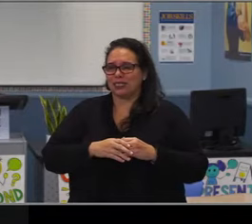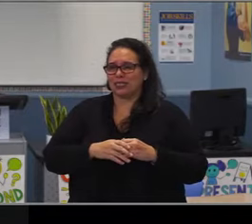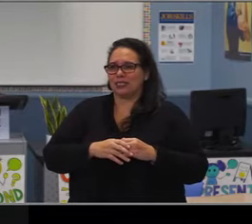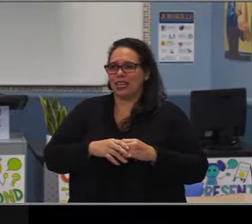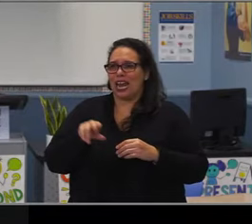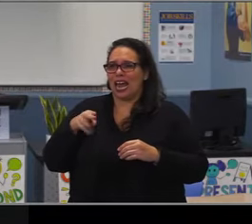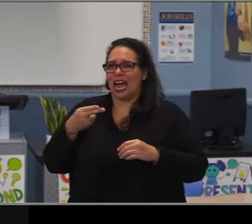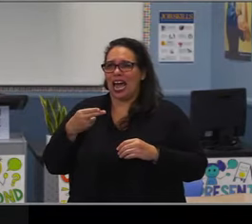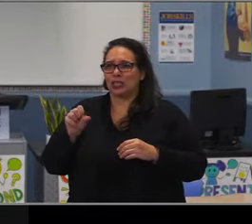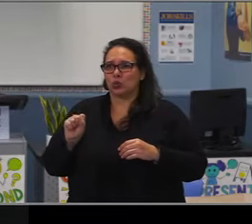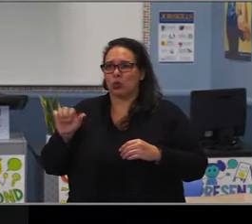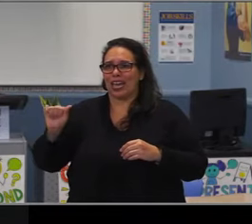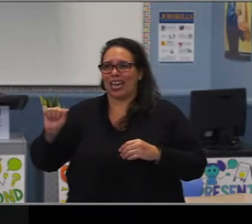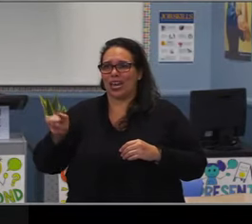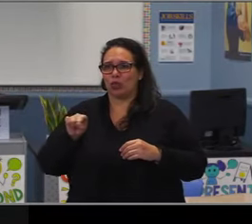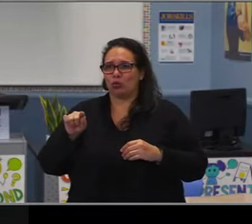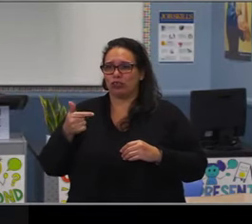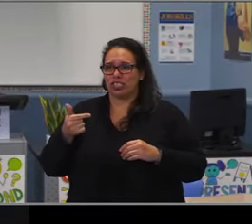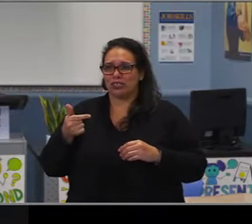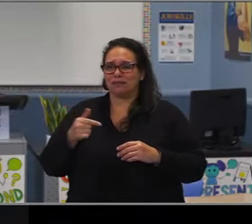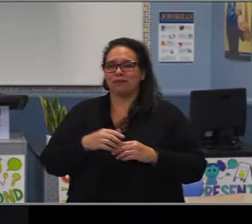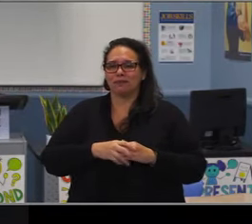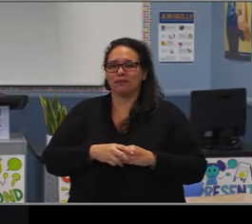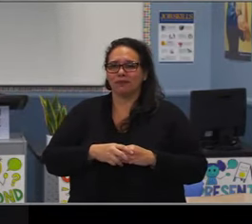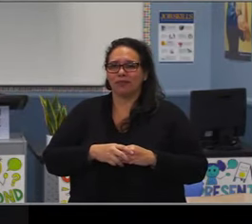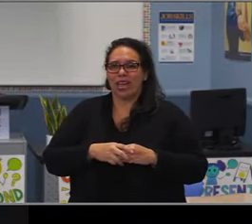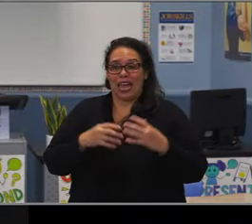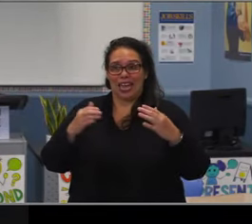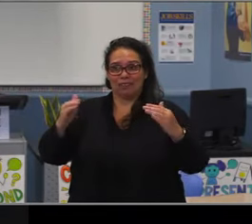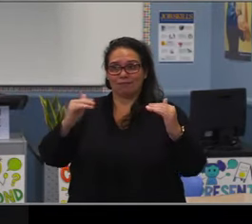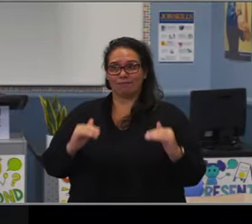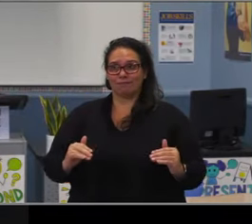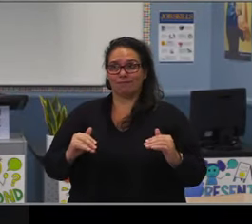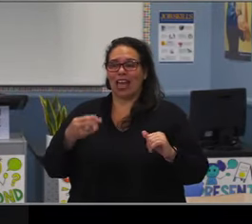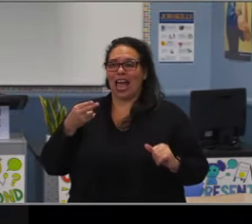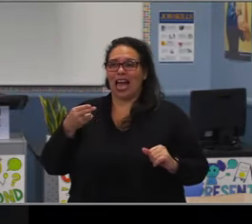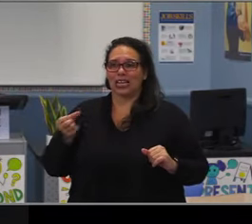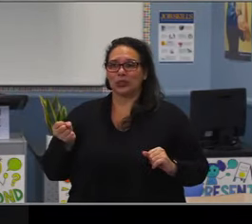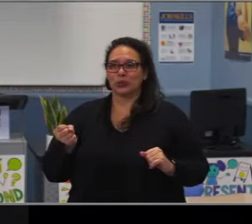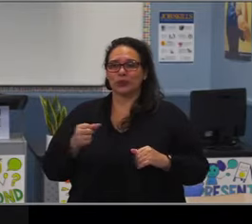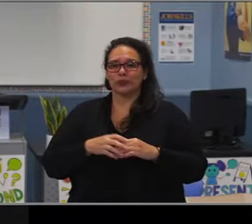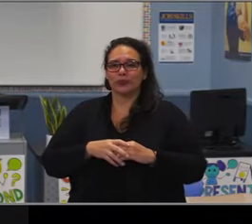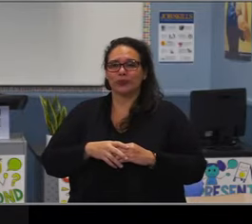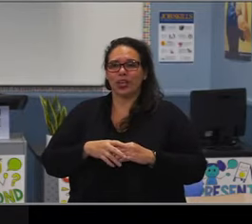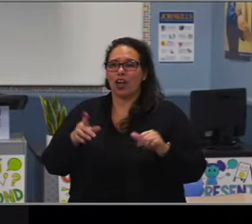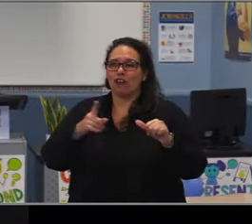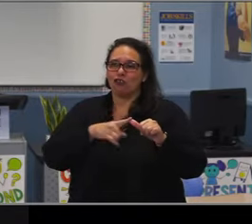And we provide the support that that student needs. So these are just ideas to give us beginning places